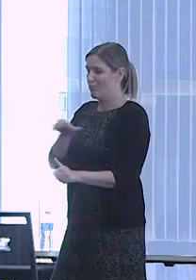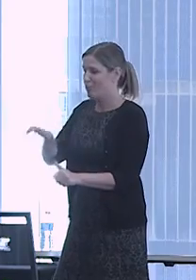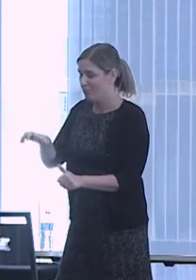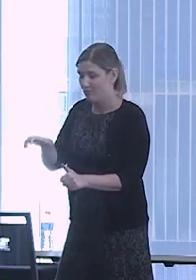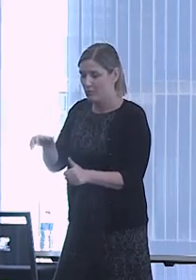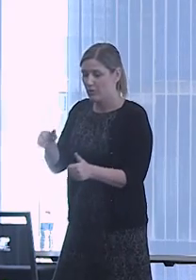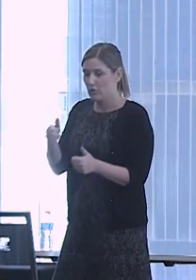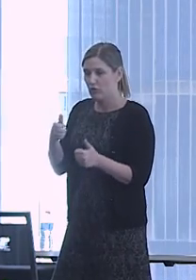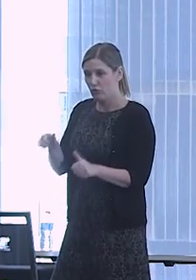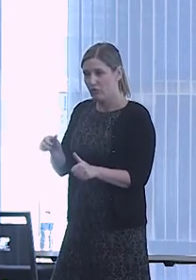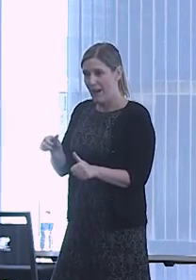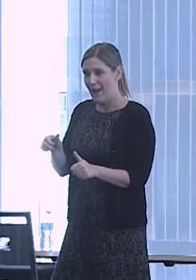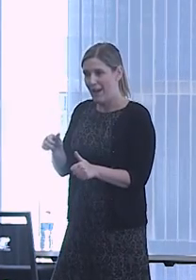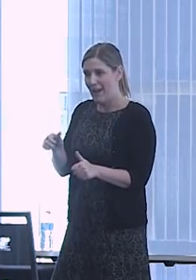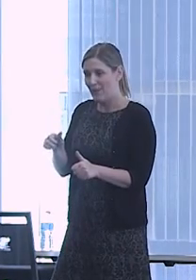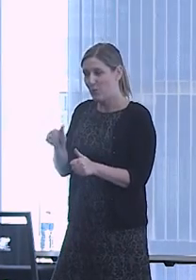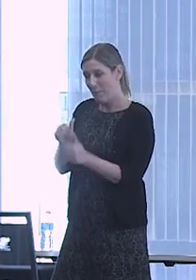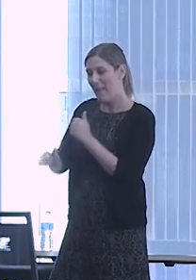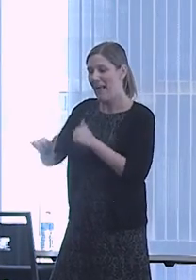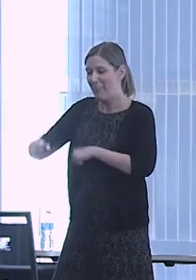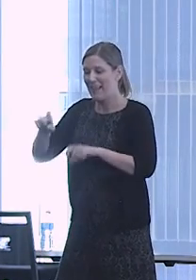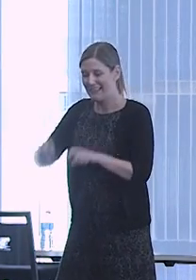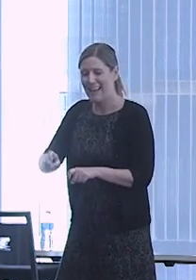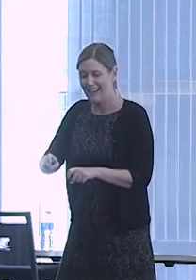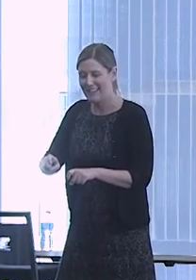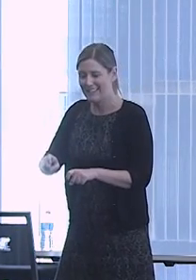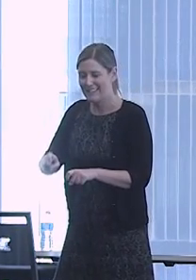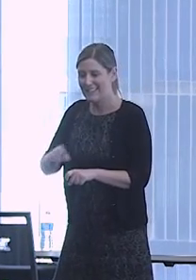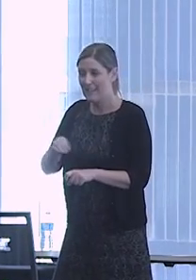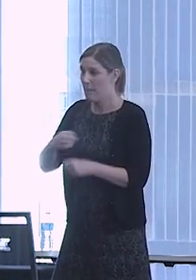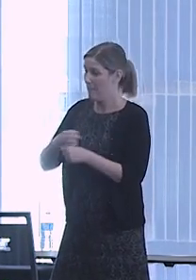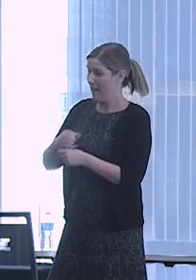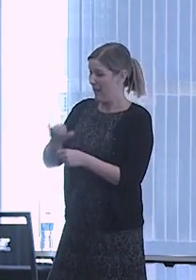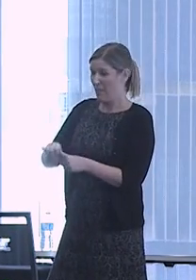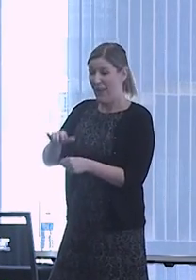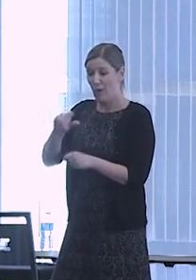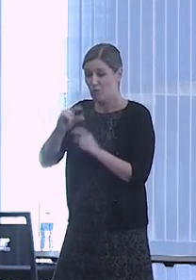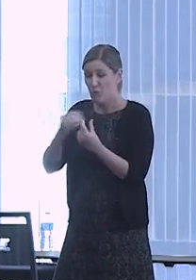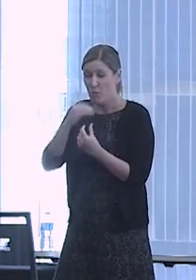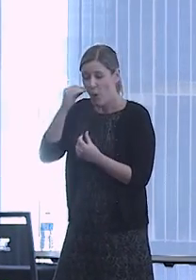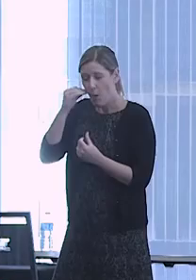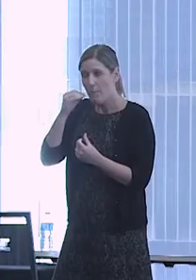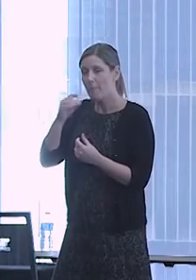passing the burrito test and making the place where you work a home and not an institution.